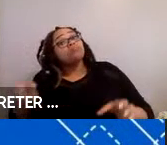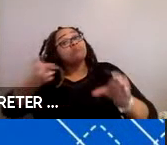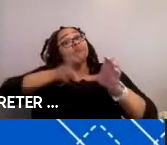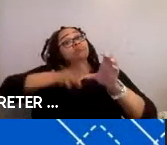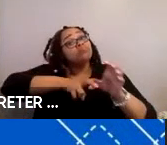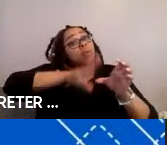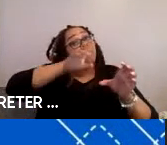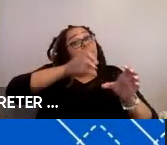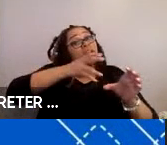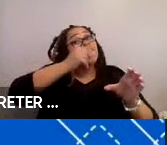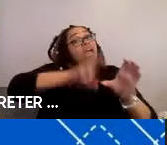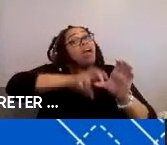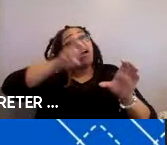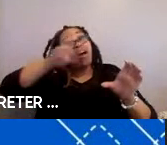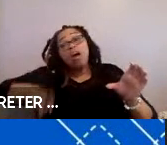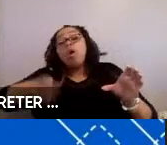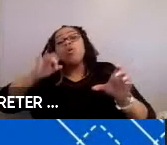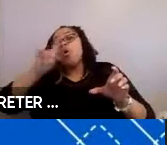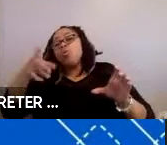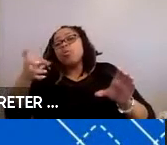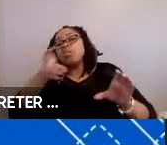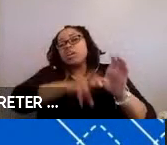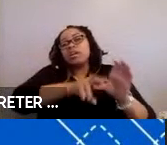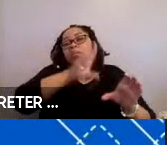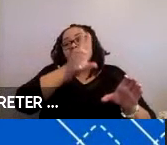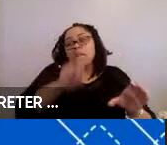getting off the bus, or just getting on the bus?